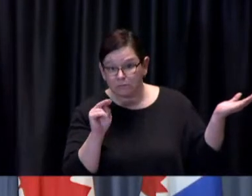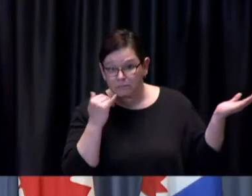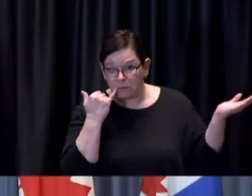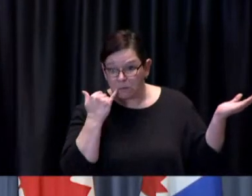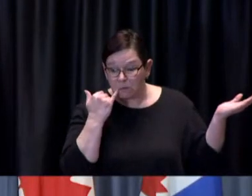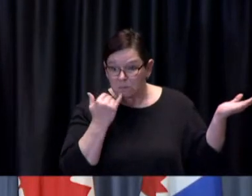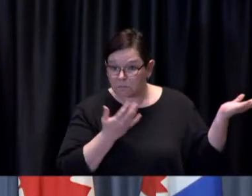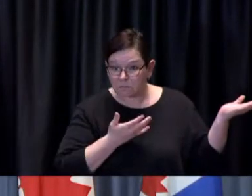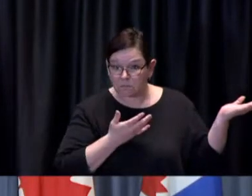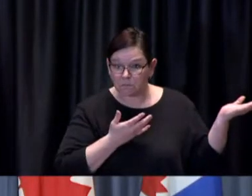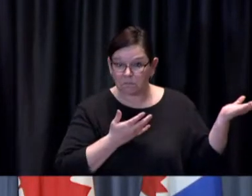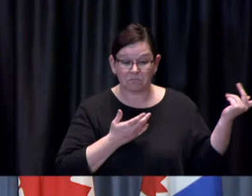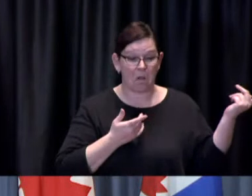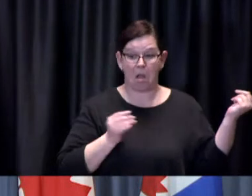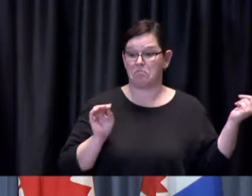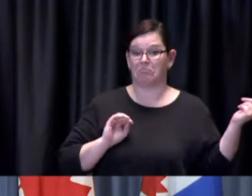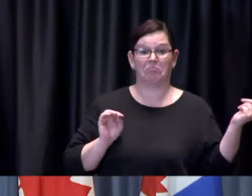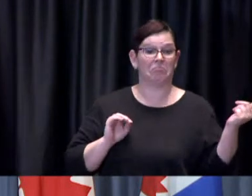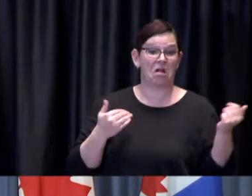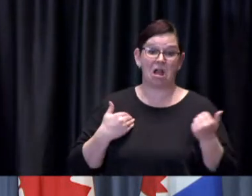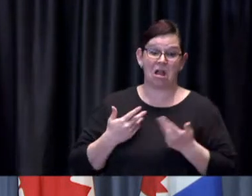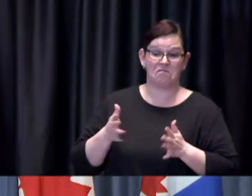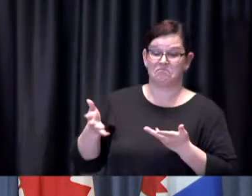Carleton Grant: I think the the Mayor handled it well it is incumbent upon